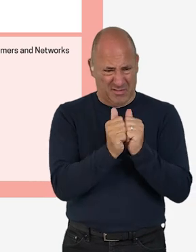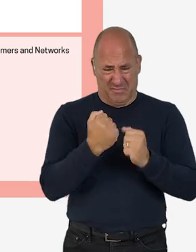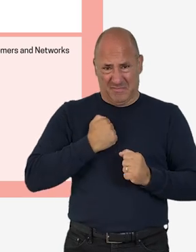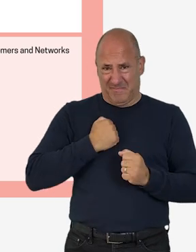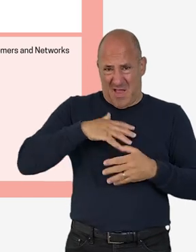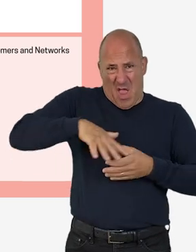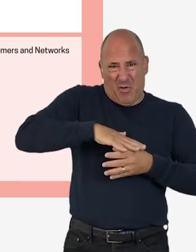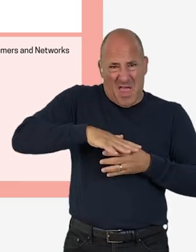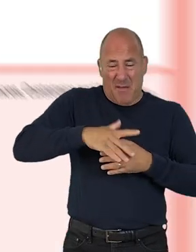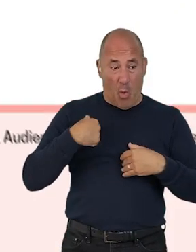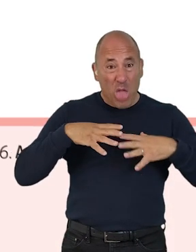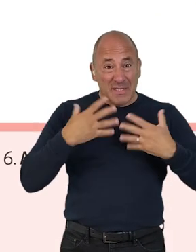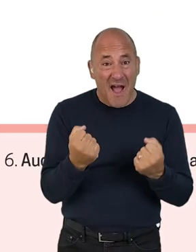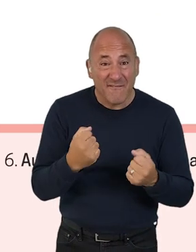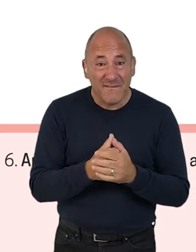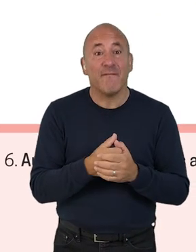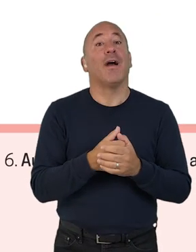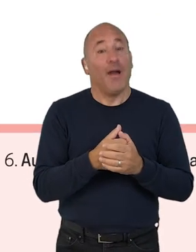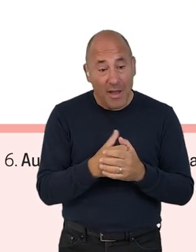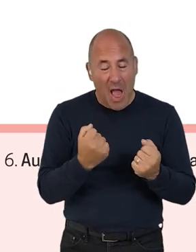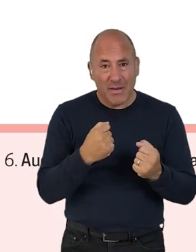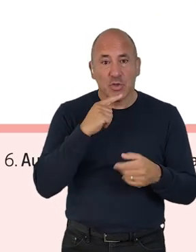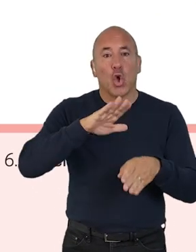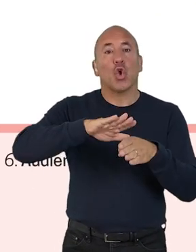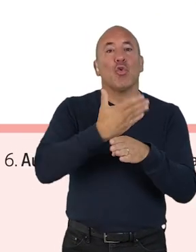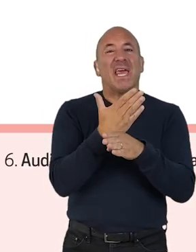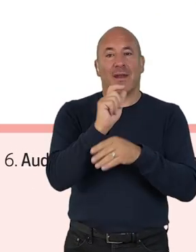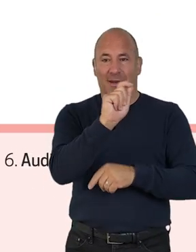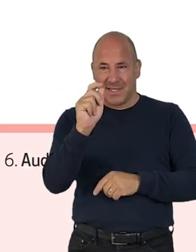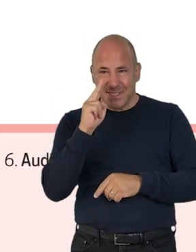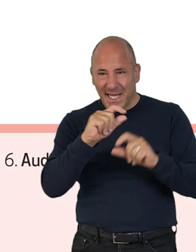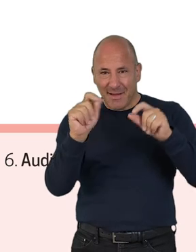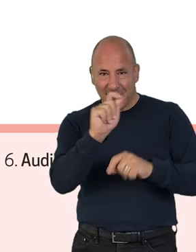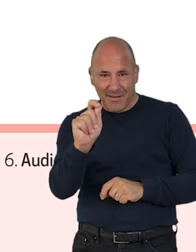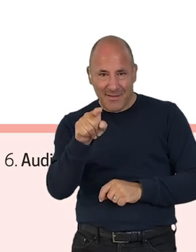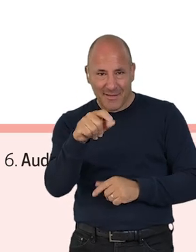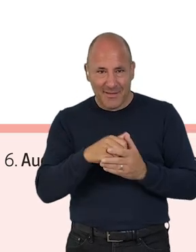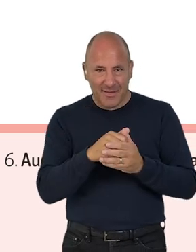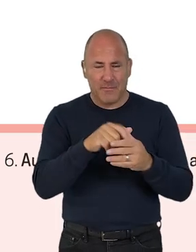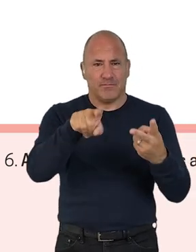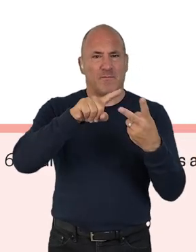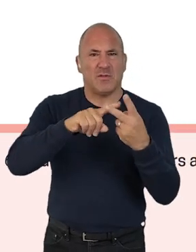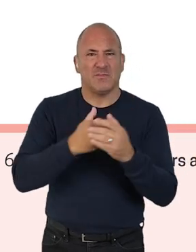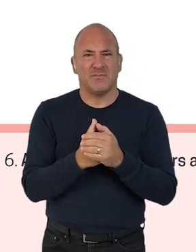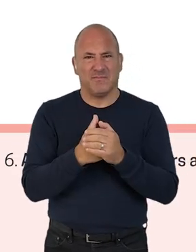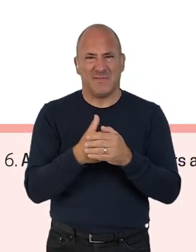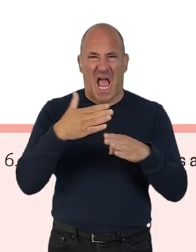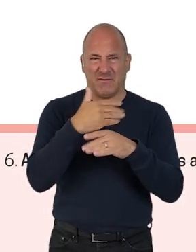or you are already doing it? If so, jot it down in green below it. Are you unsure how you would address this activity?